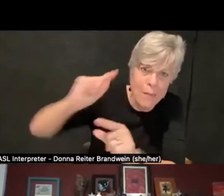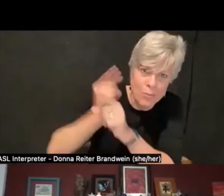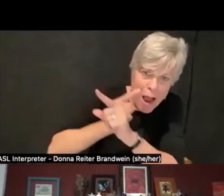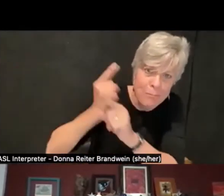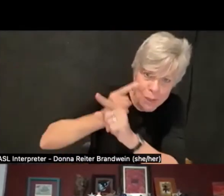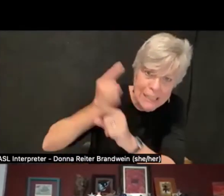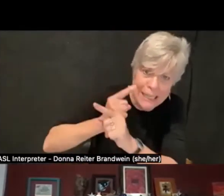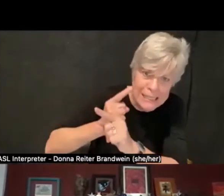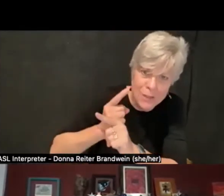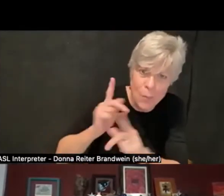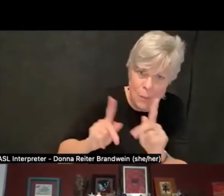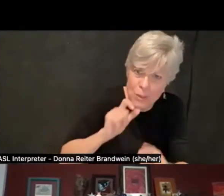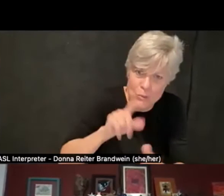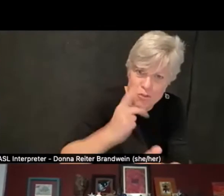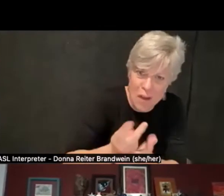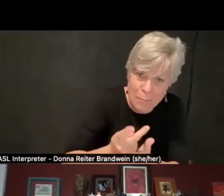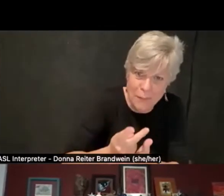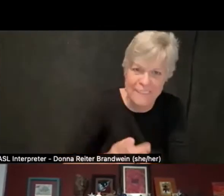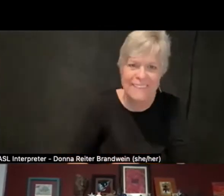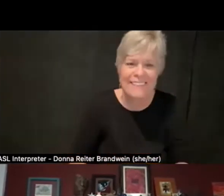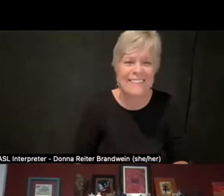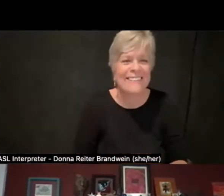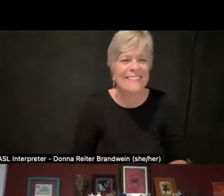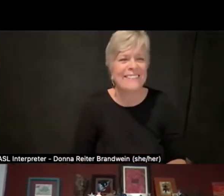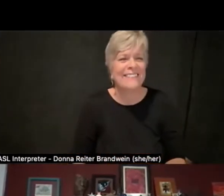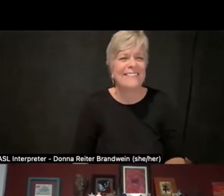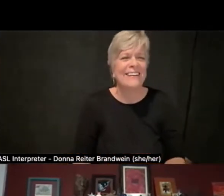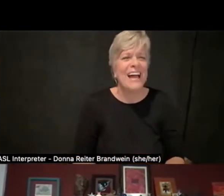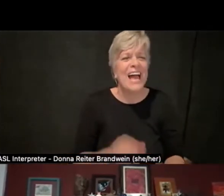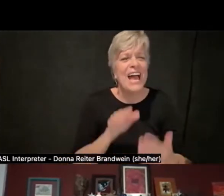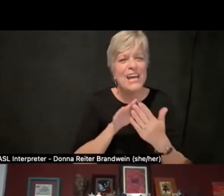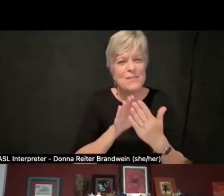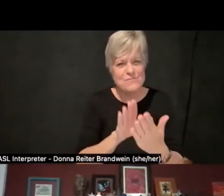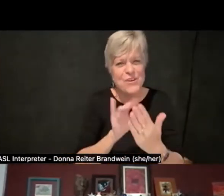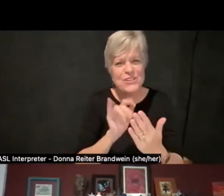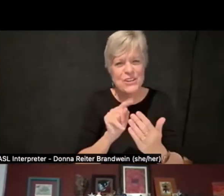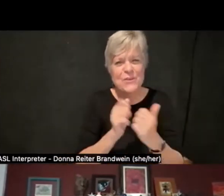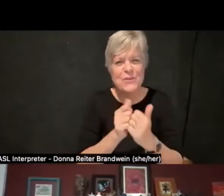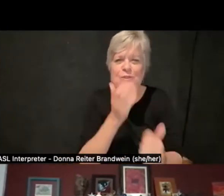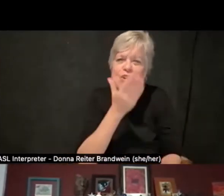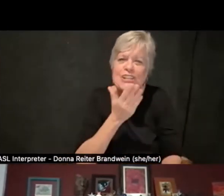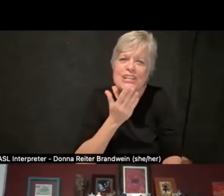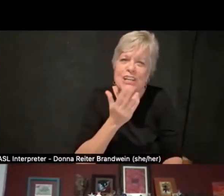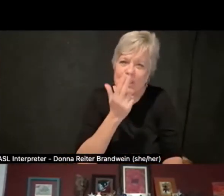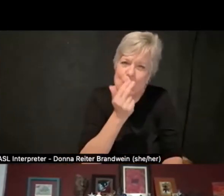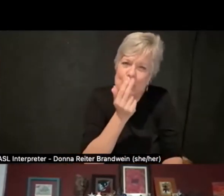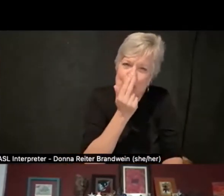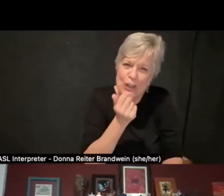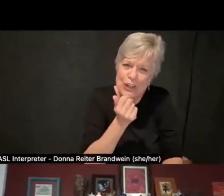And yeah, just approaching it with good humor and remembering that even though